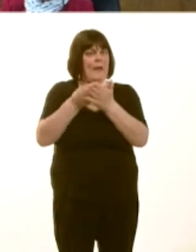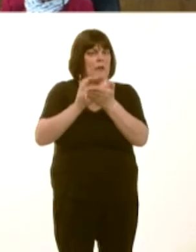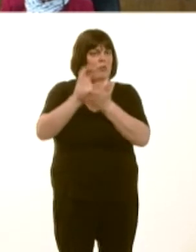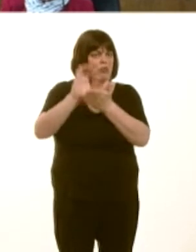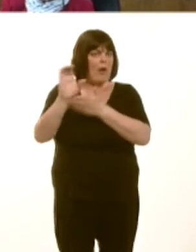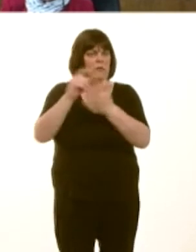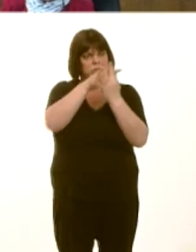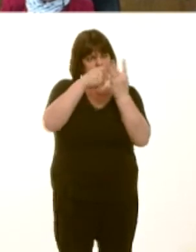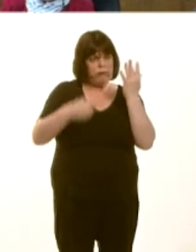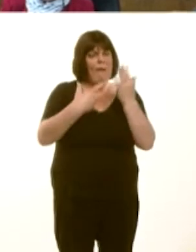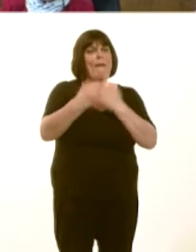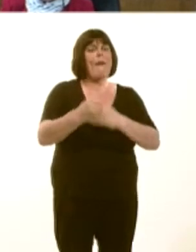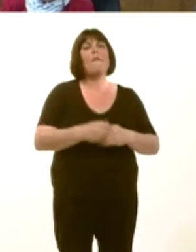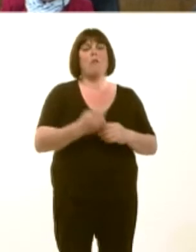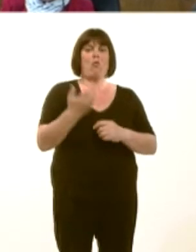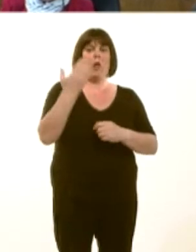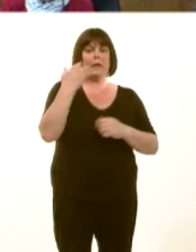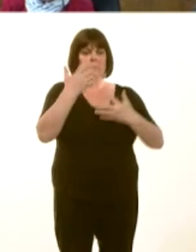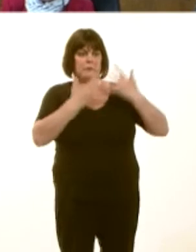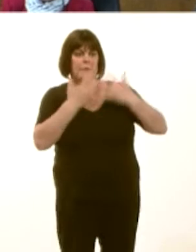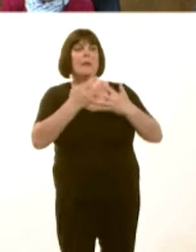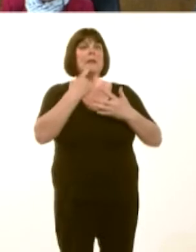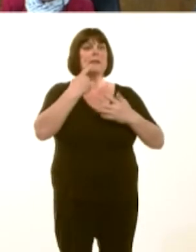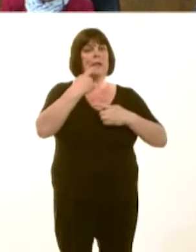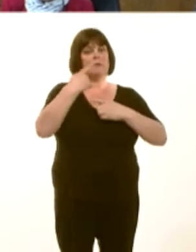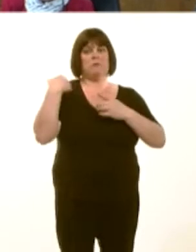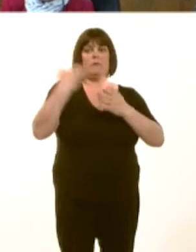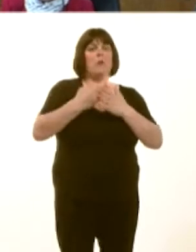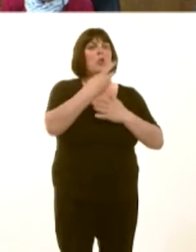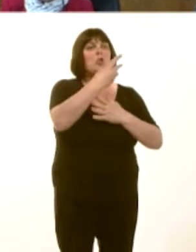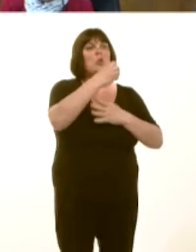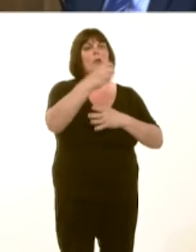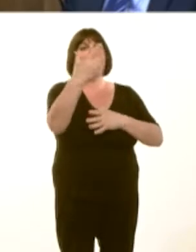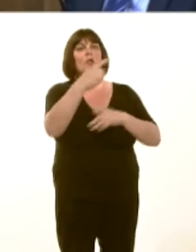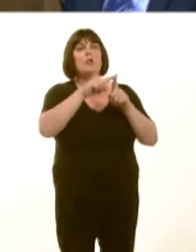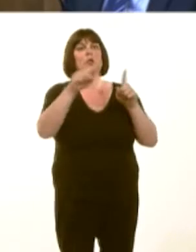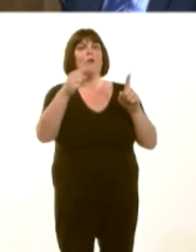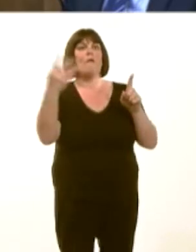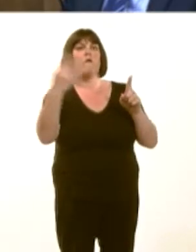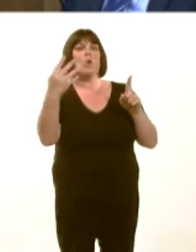The latest statistics show that annual completions during 2013-14 were the highest in four years. Sandy Mewies: Thank you for that.